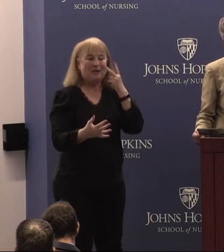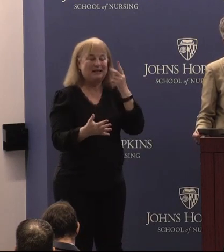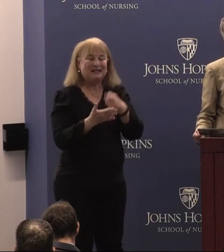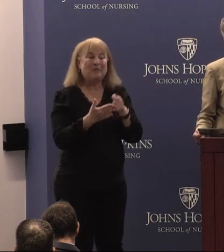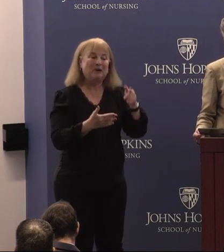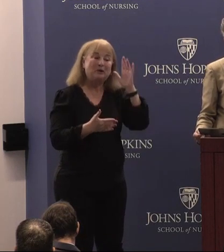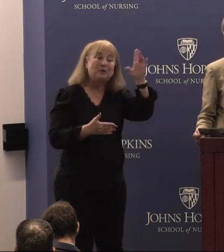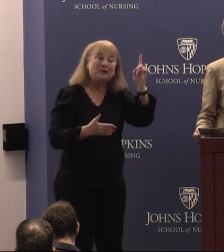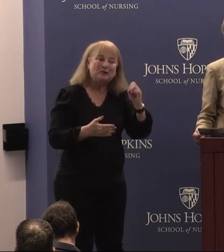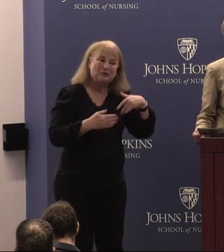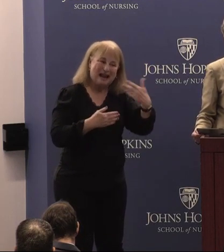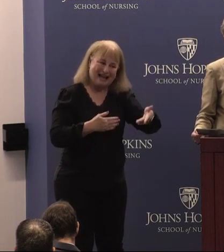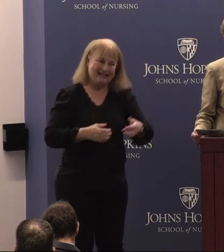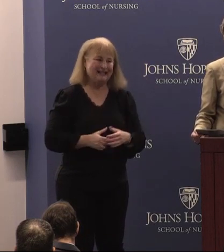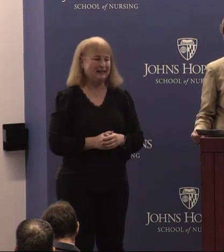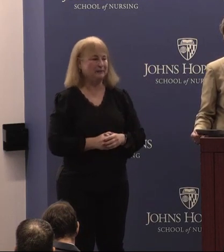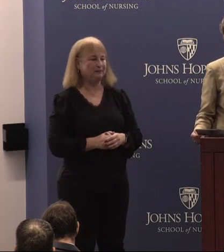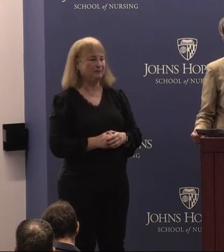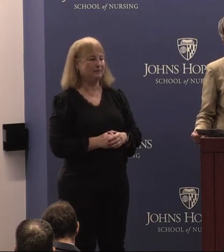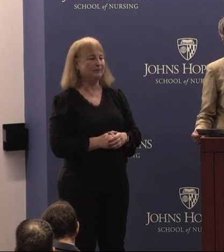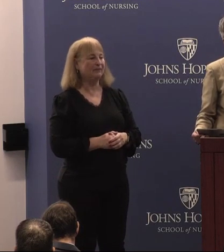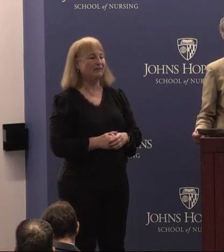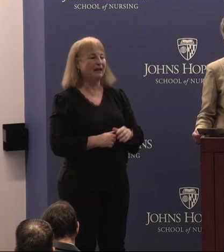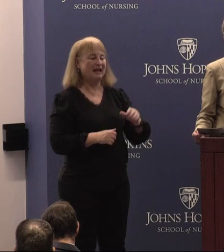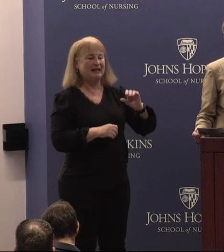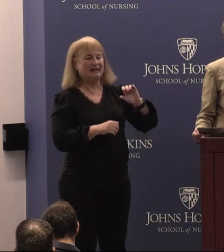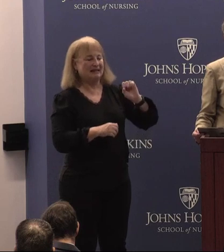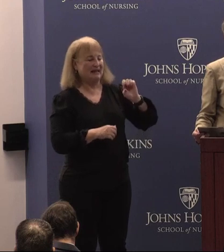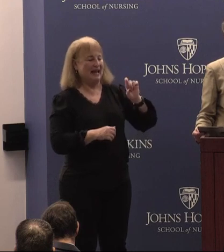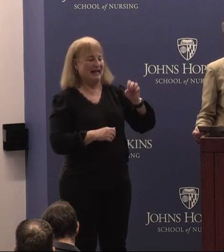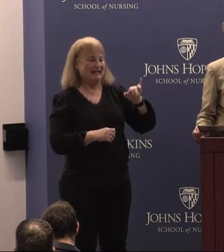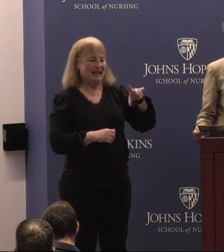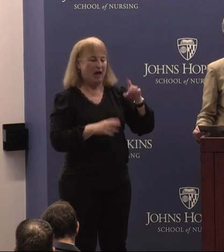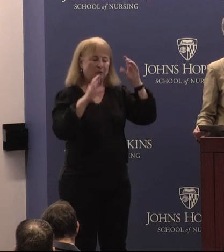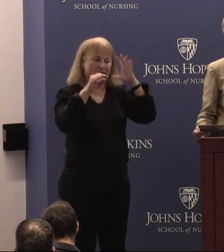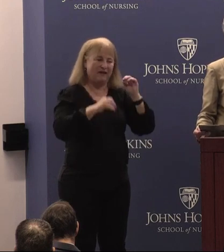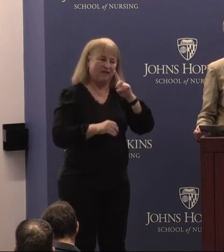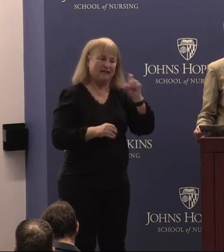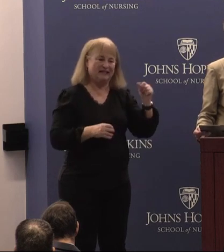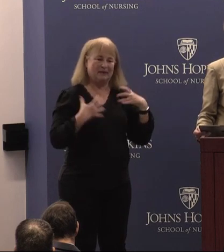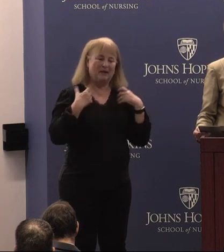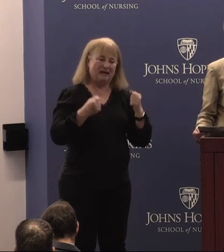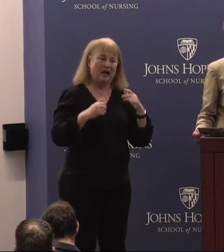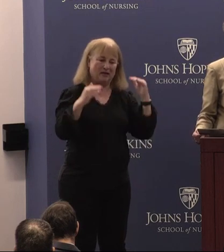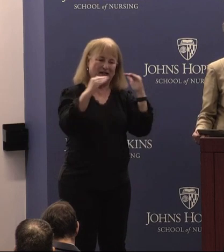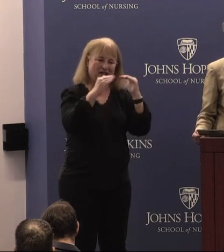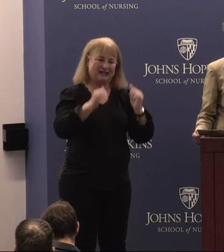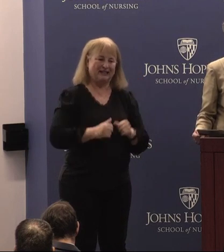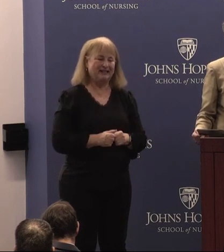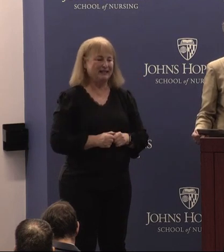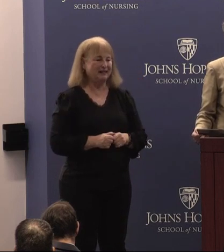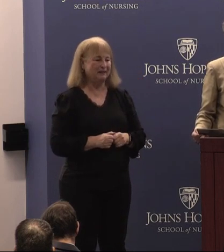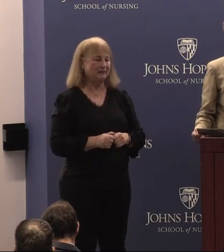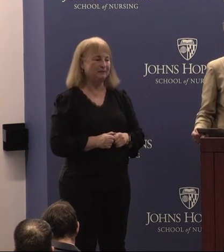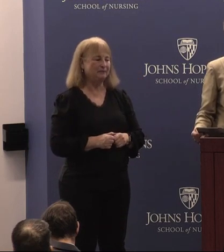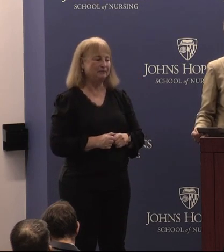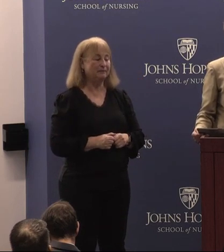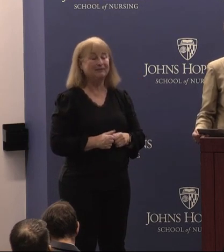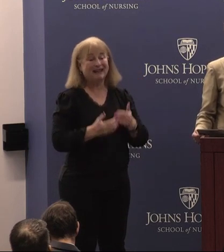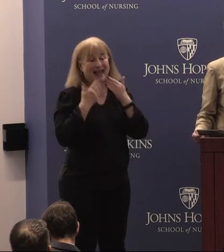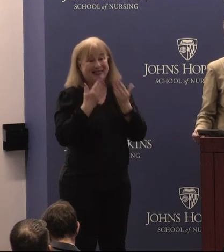do next as Endowed Professorship of Disability Health and Justice, and thanks again to the